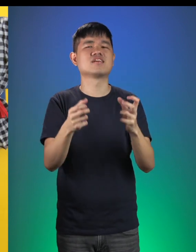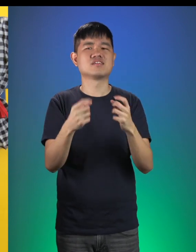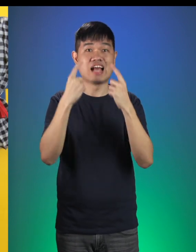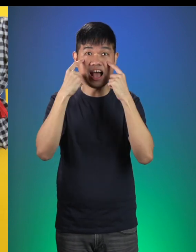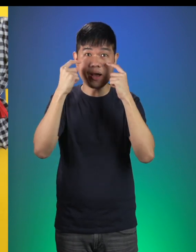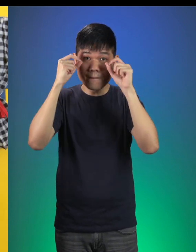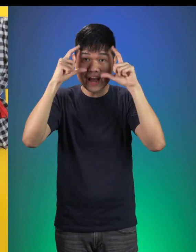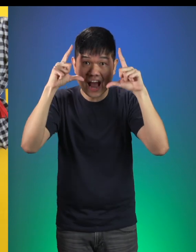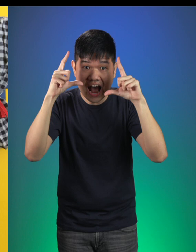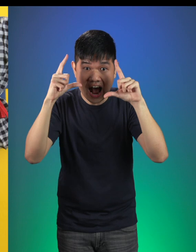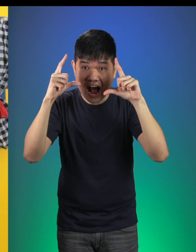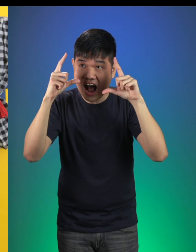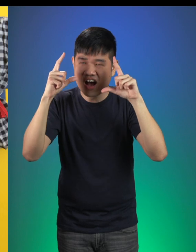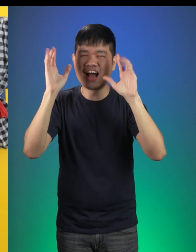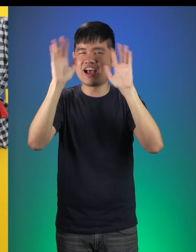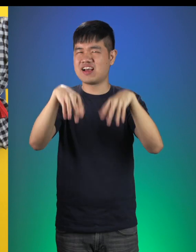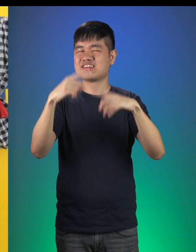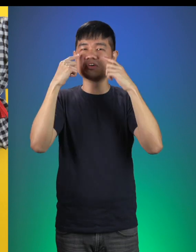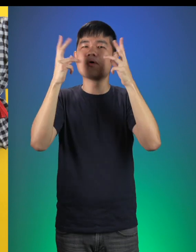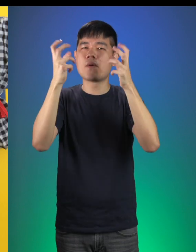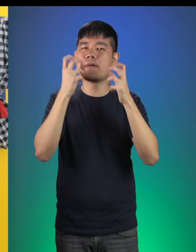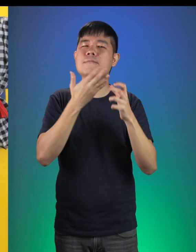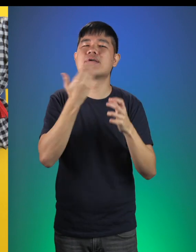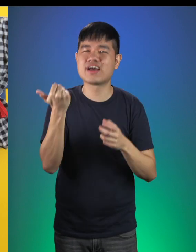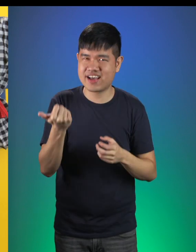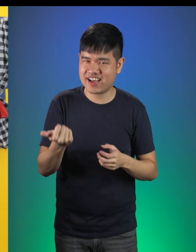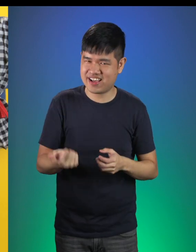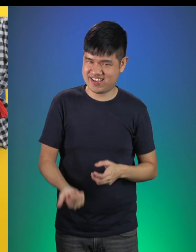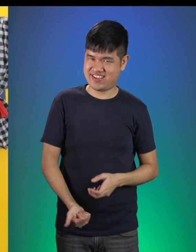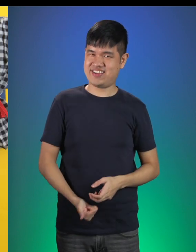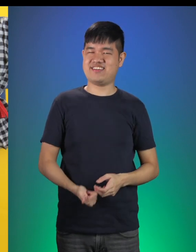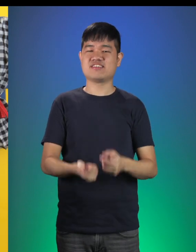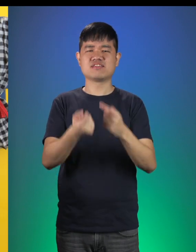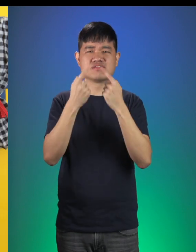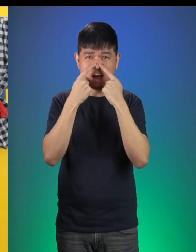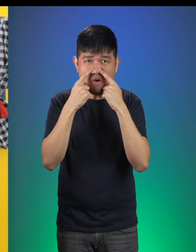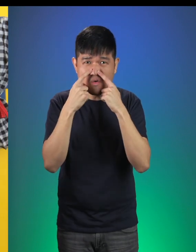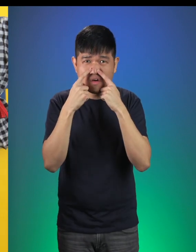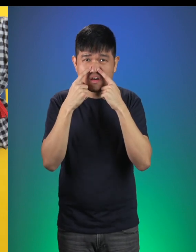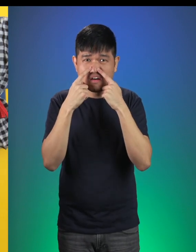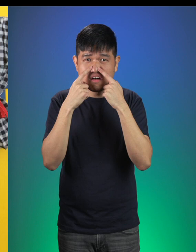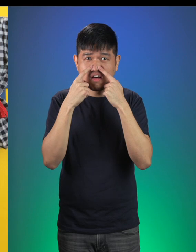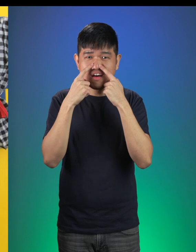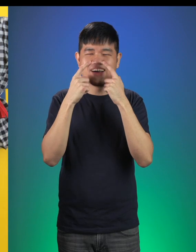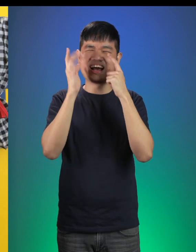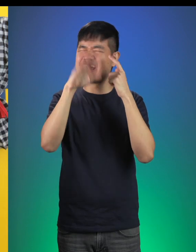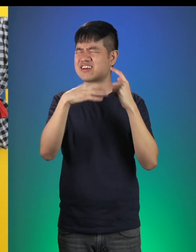My eyes? All the better to see you with my dear. There’s no need to be so rude.